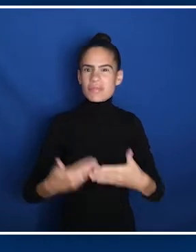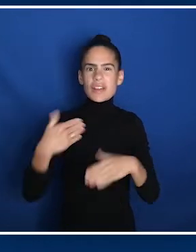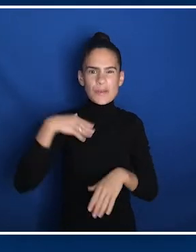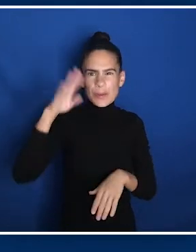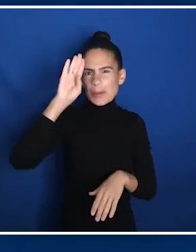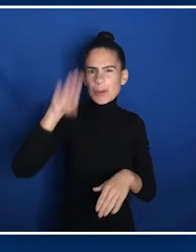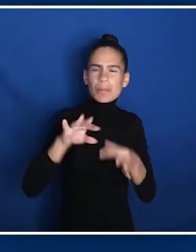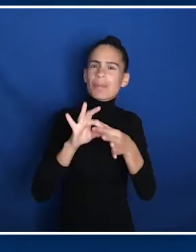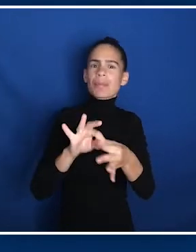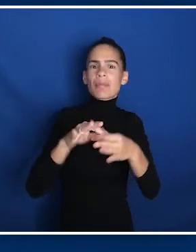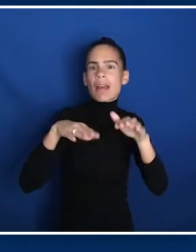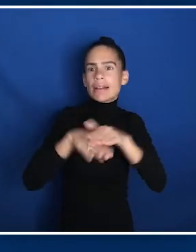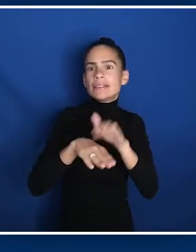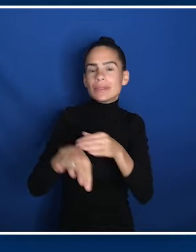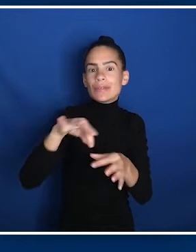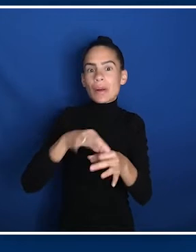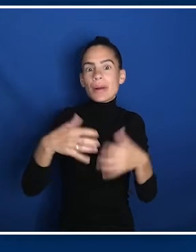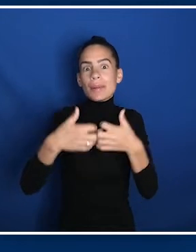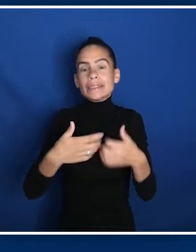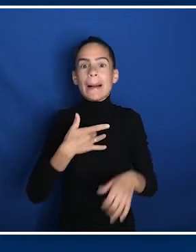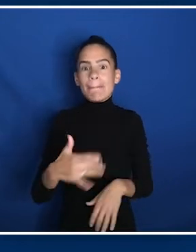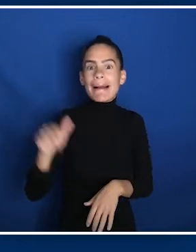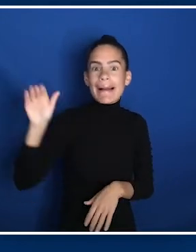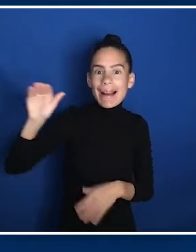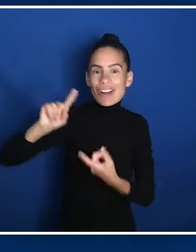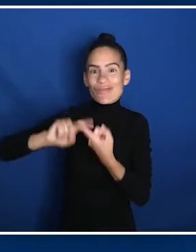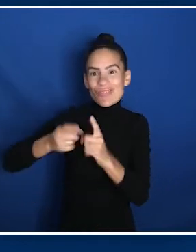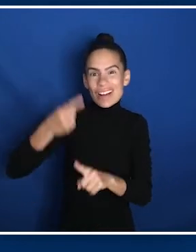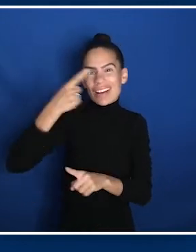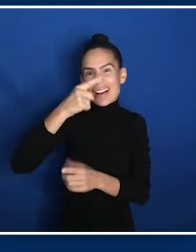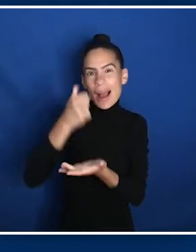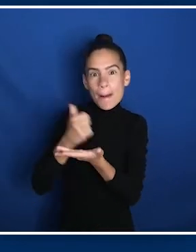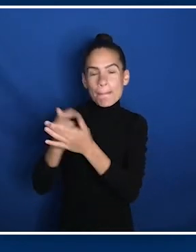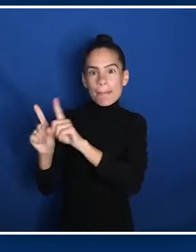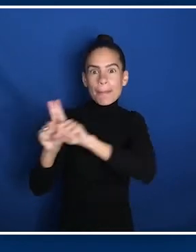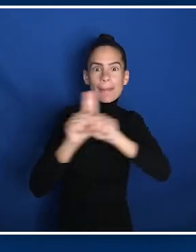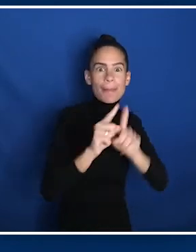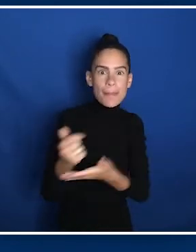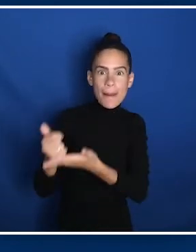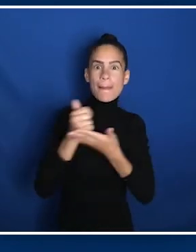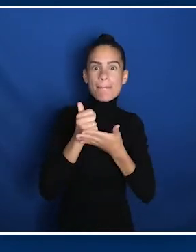Prior to learning about the accessible voting machine, I would have friends try to assist me with the voting.